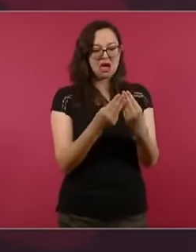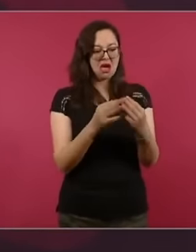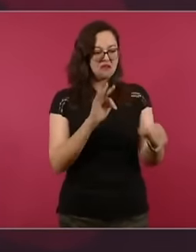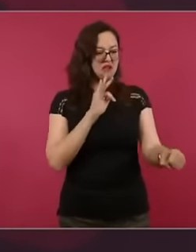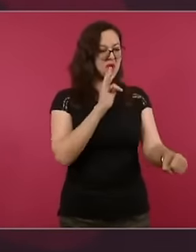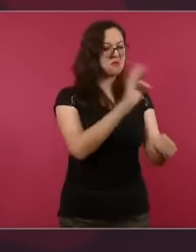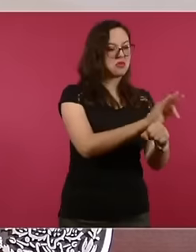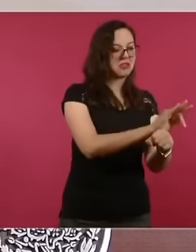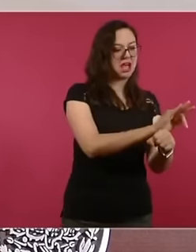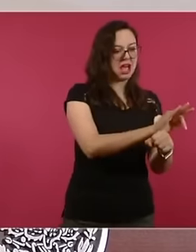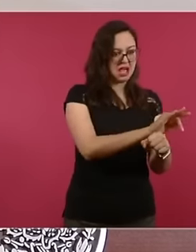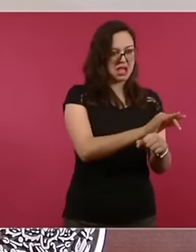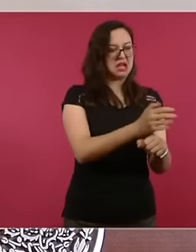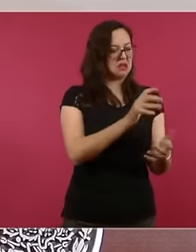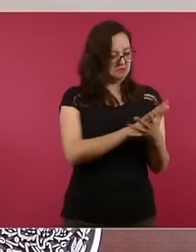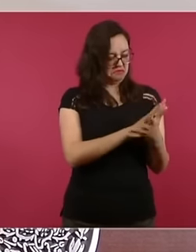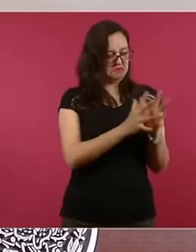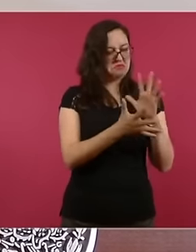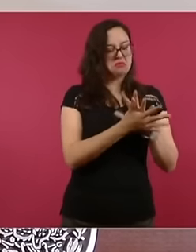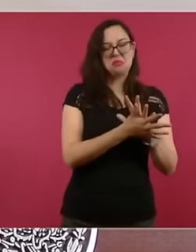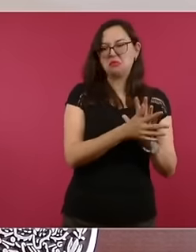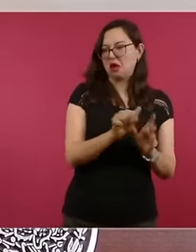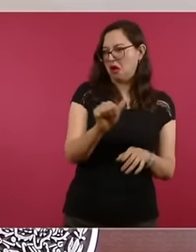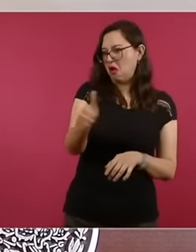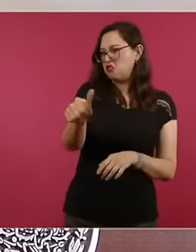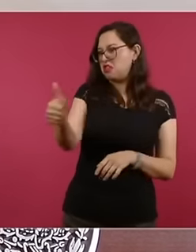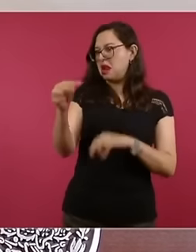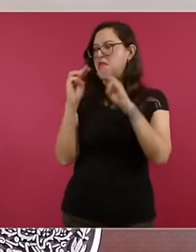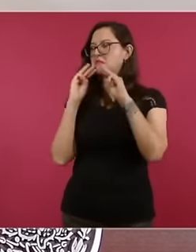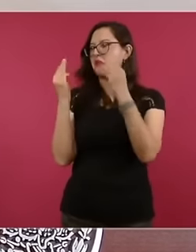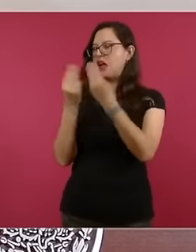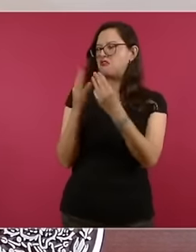others, they opted for